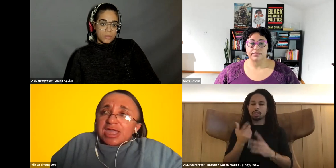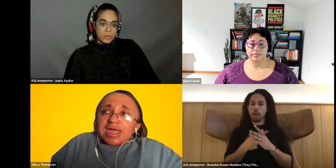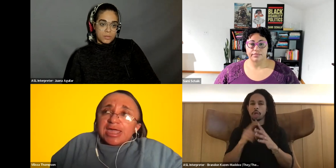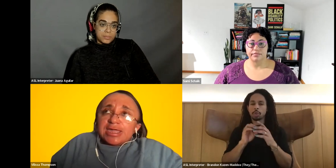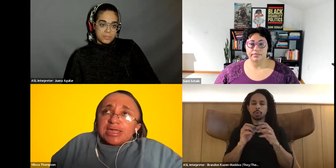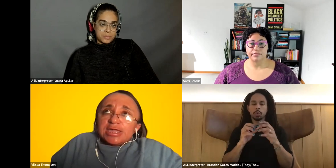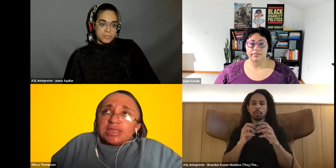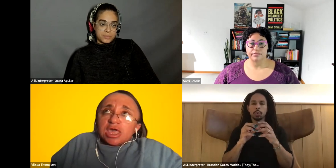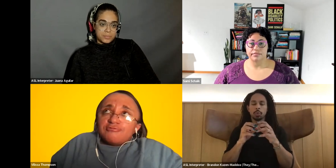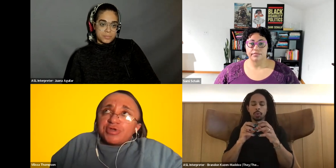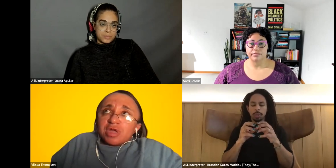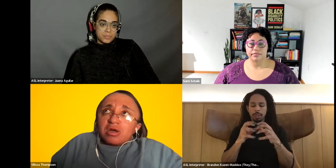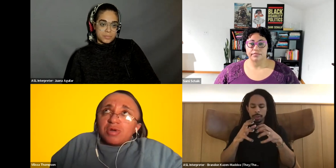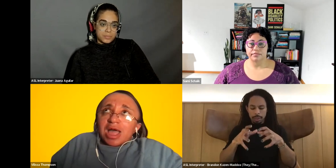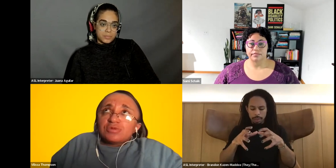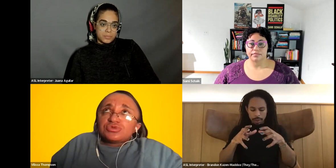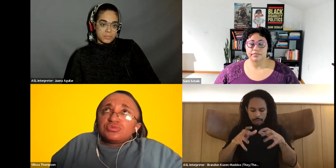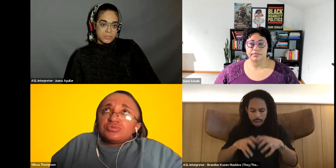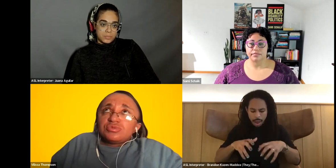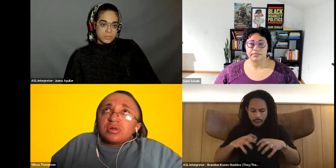Vilissa Thompson: and figure out how to.